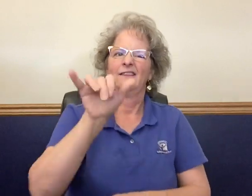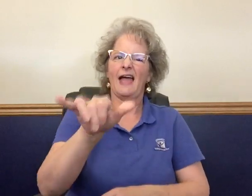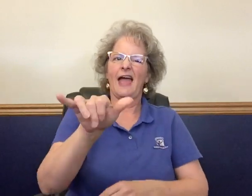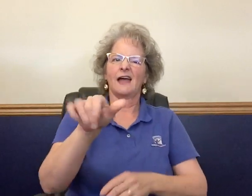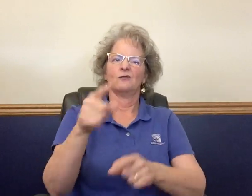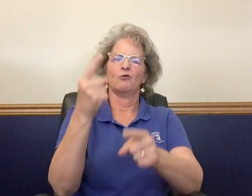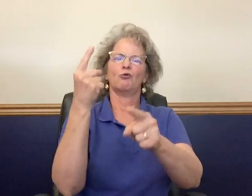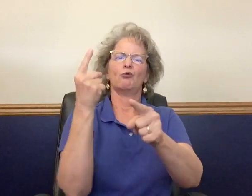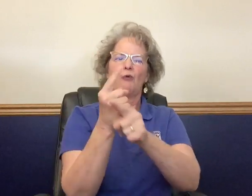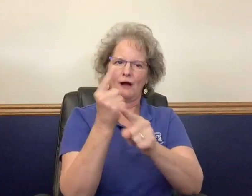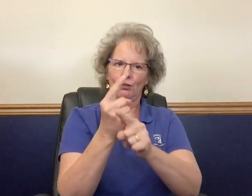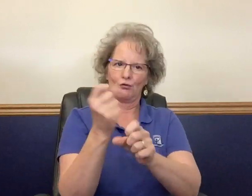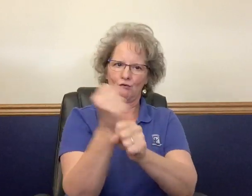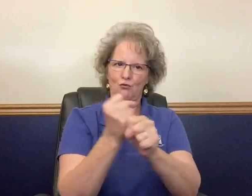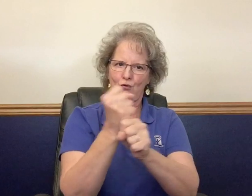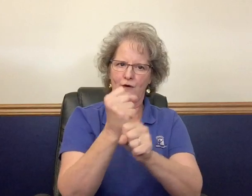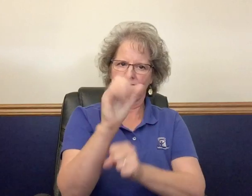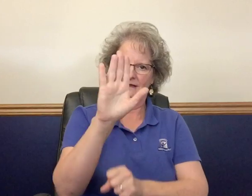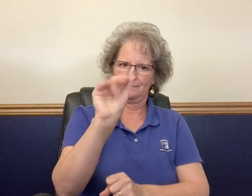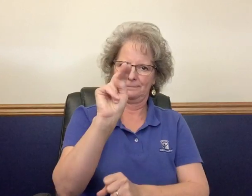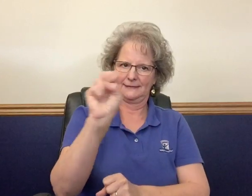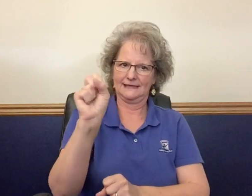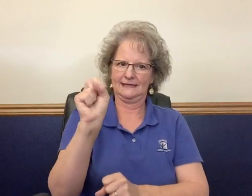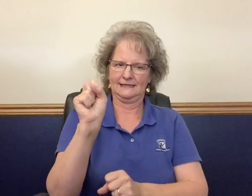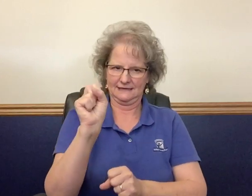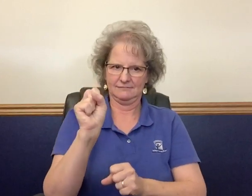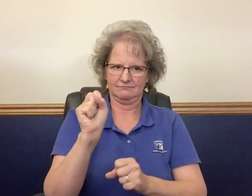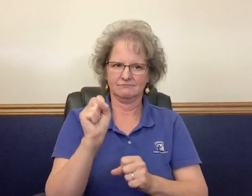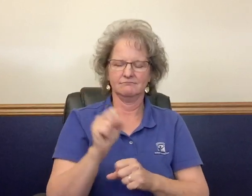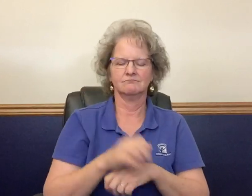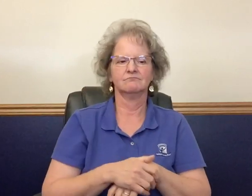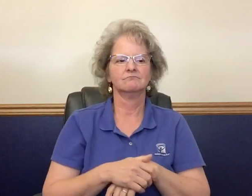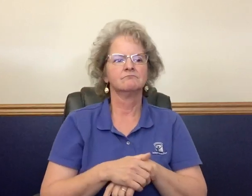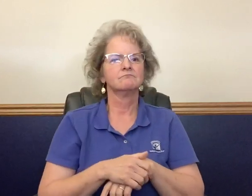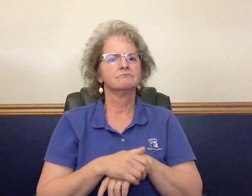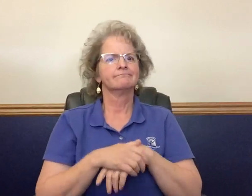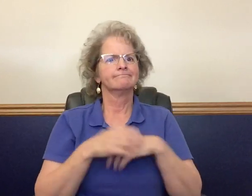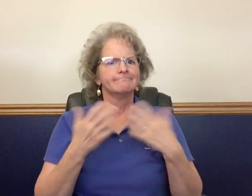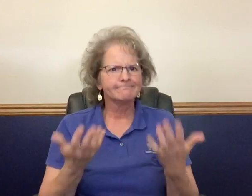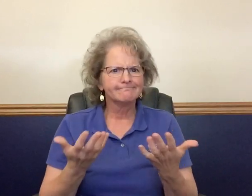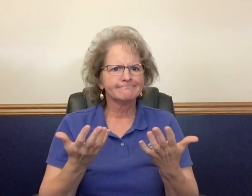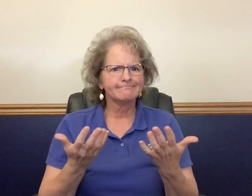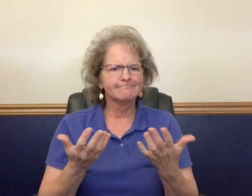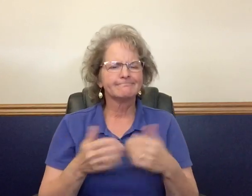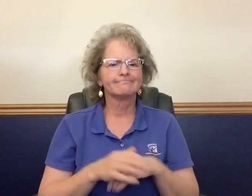That is a regular coffee beans. So now what?